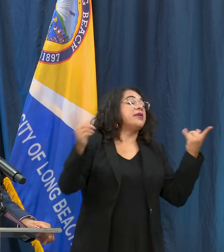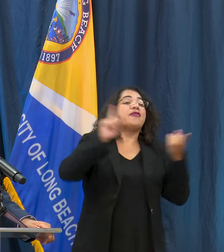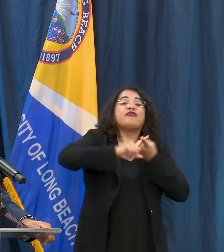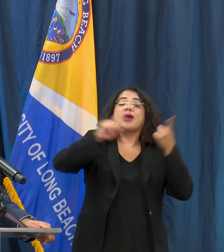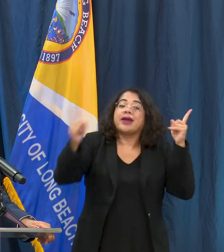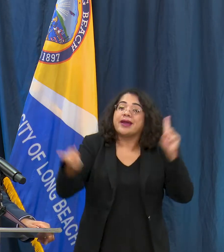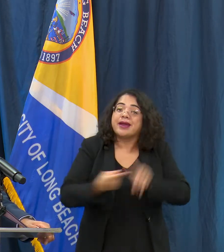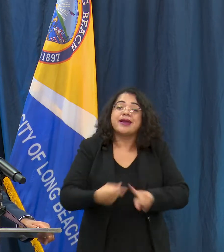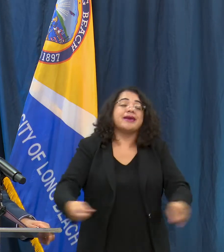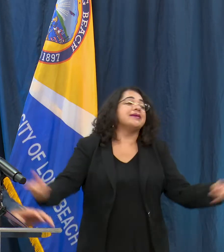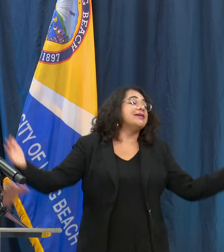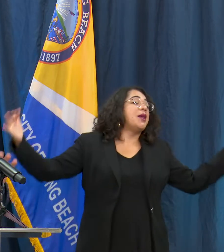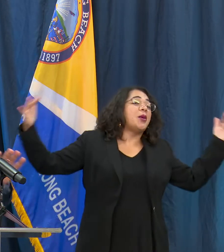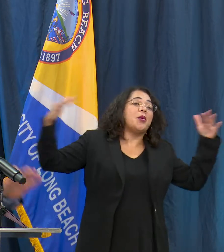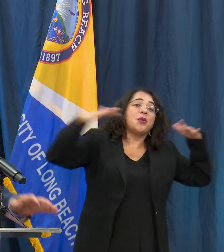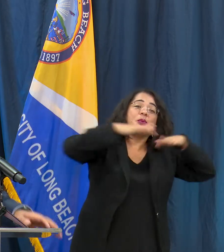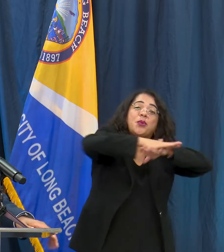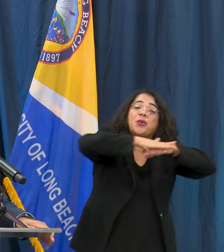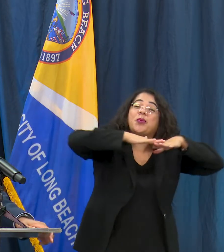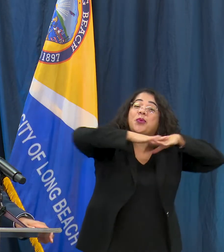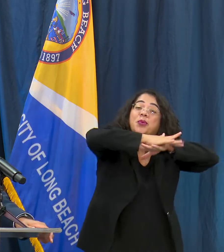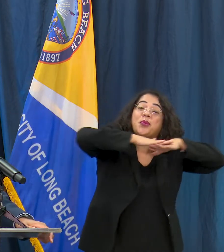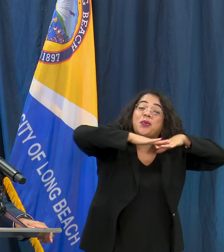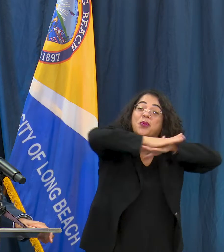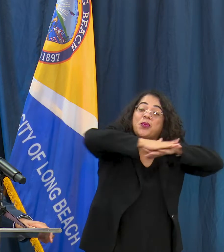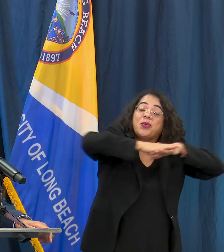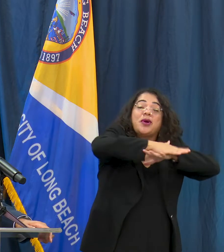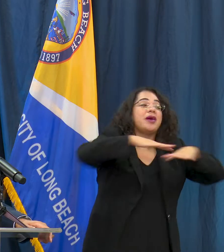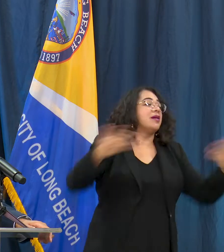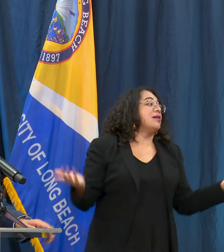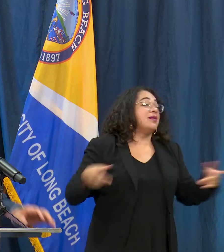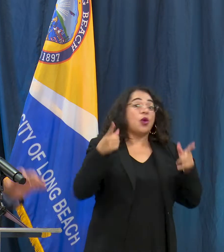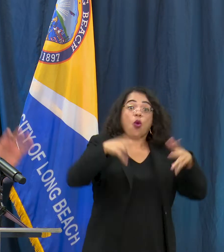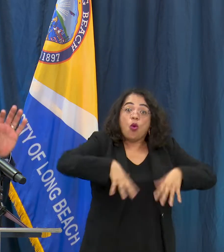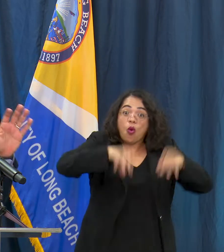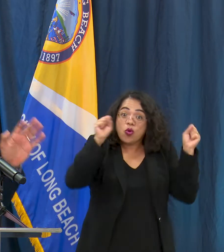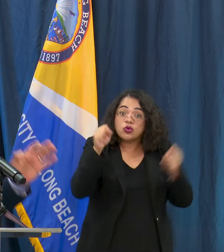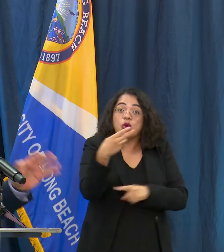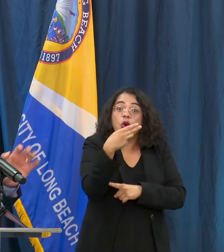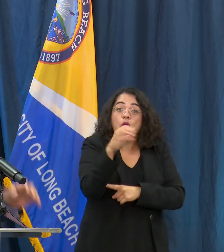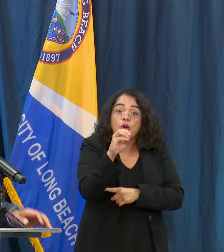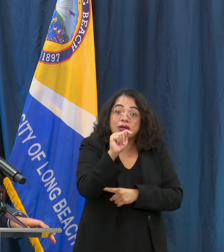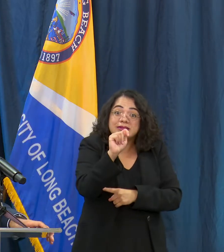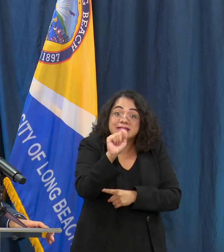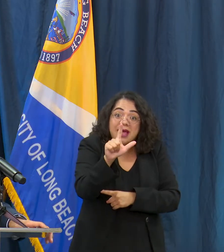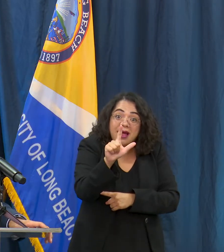gatherings. Whether these are events in hotels, whether these are events like block